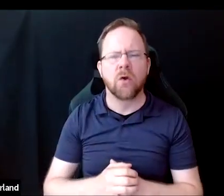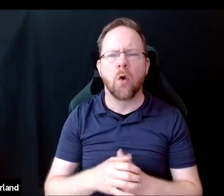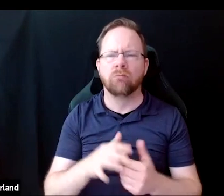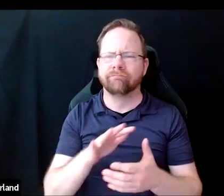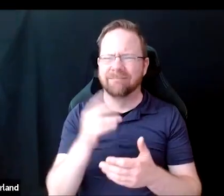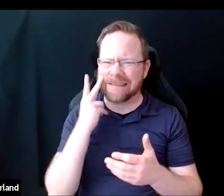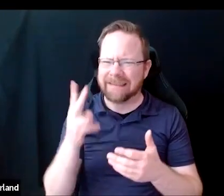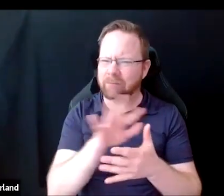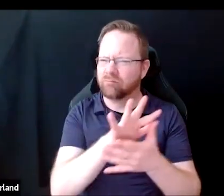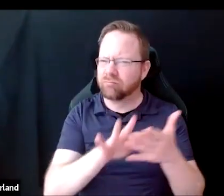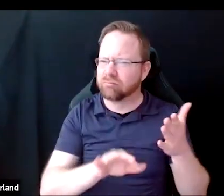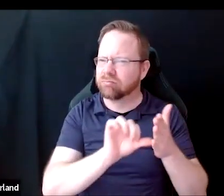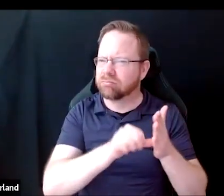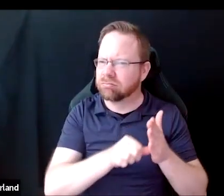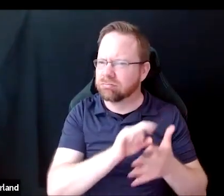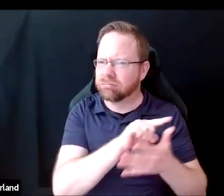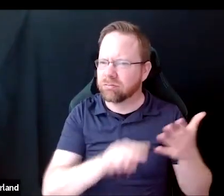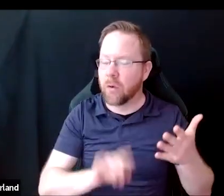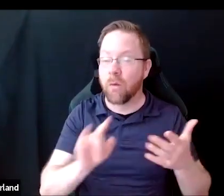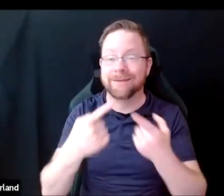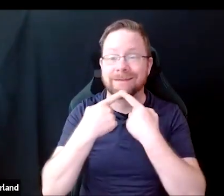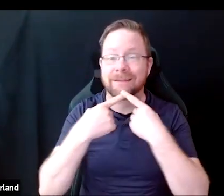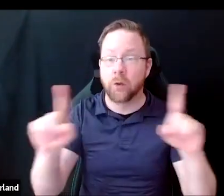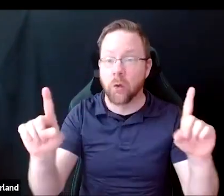One is this issue of disclosure and feeling the need